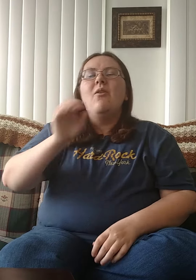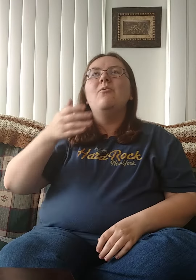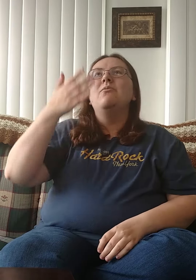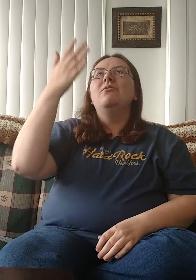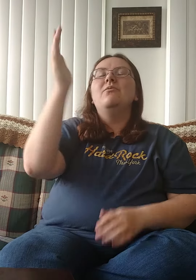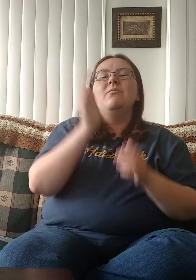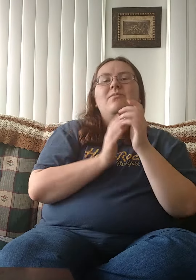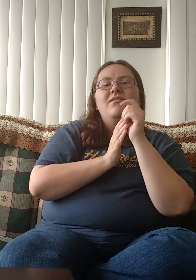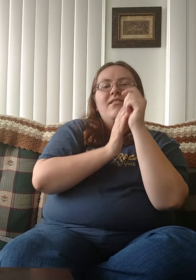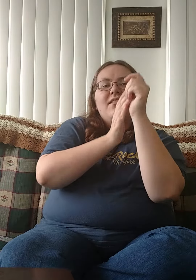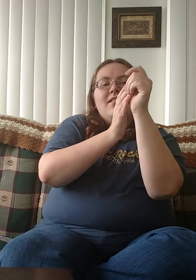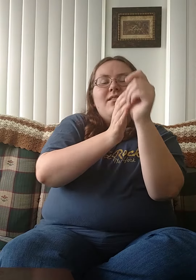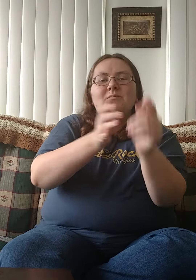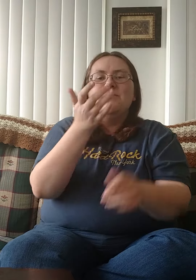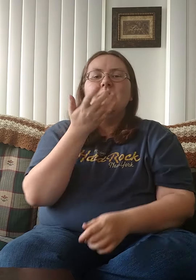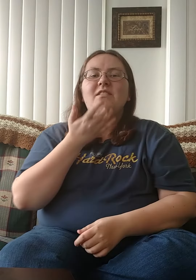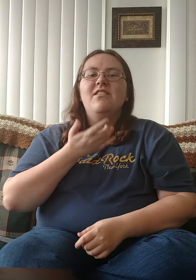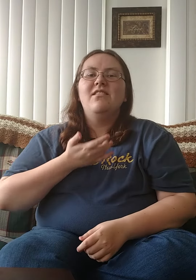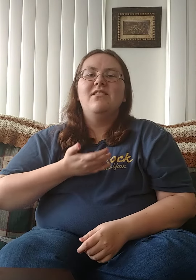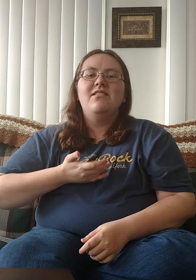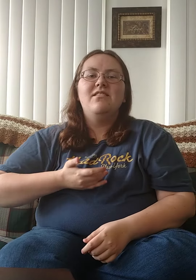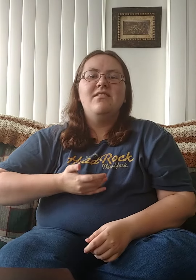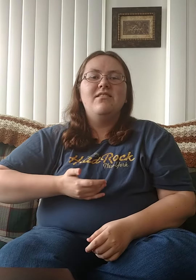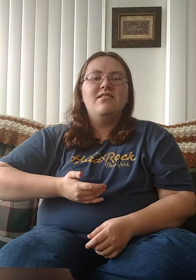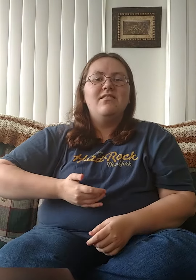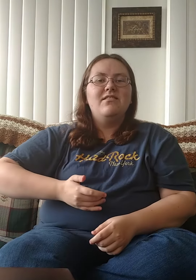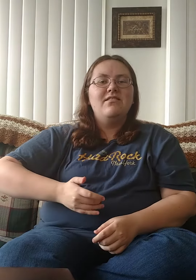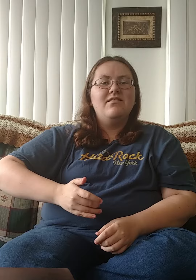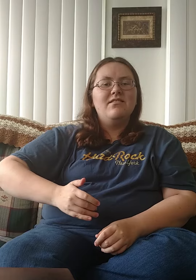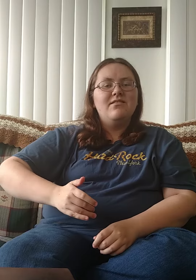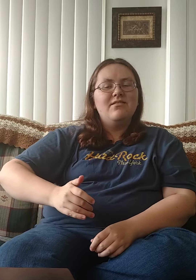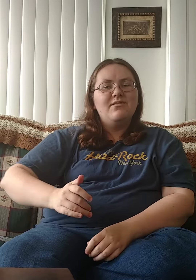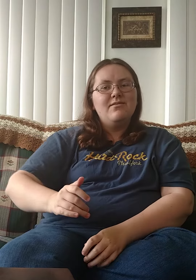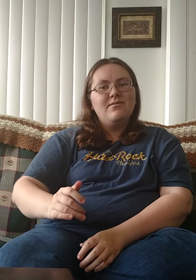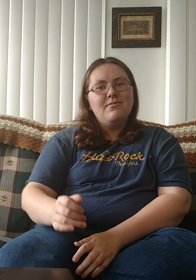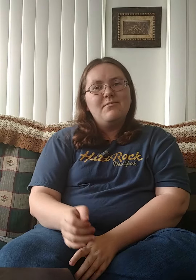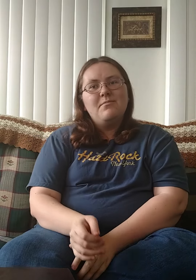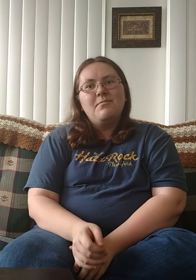Oh, you lead me